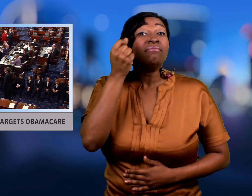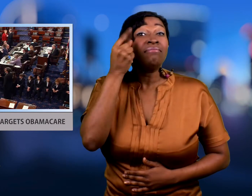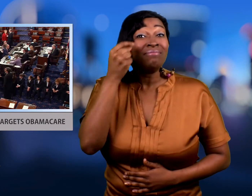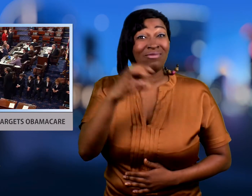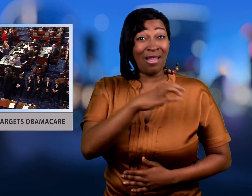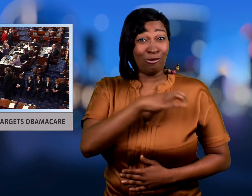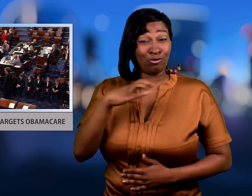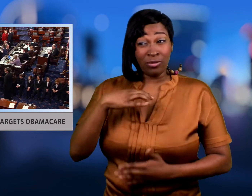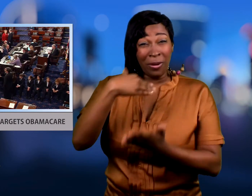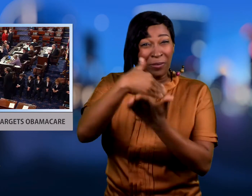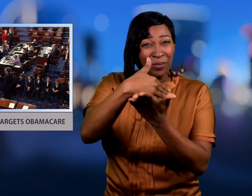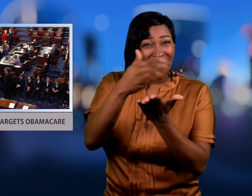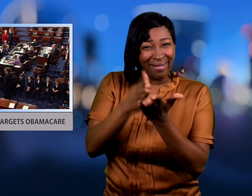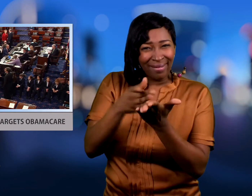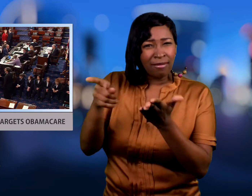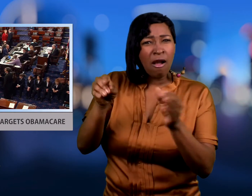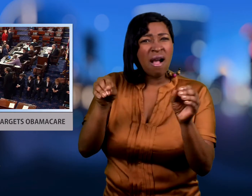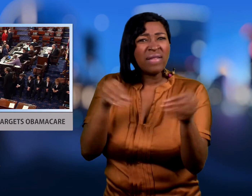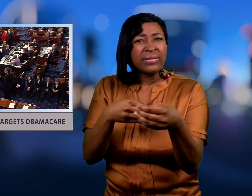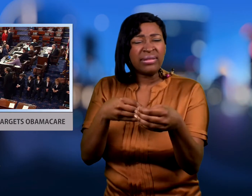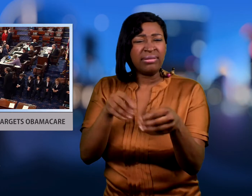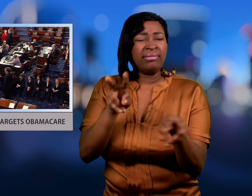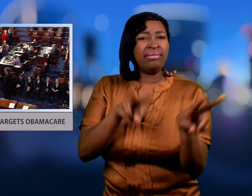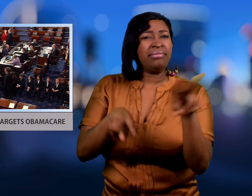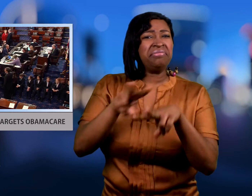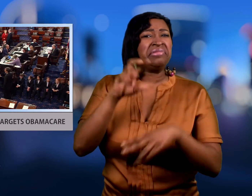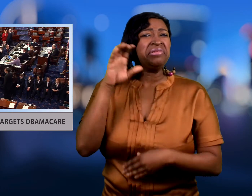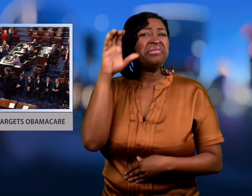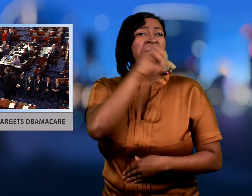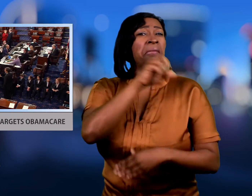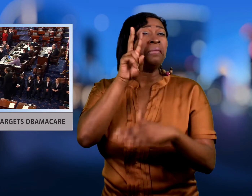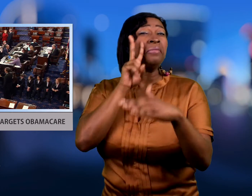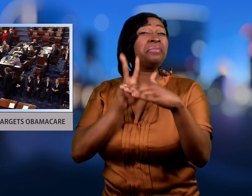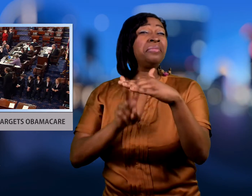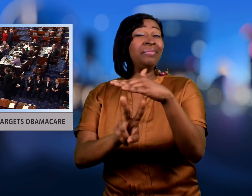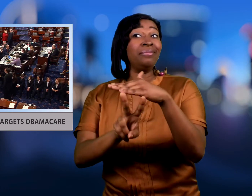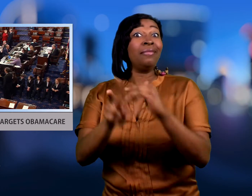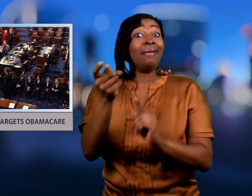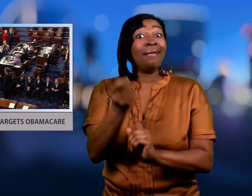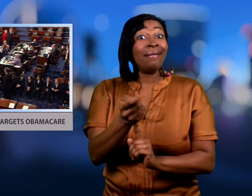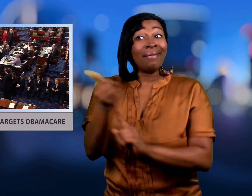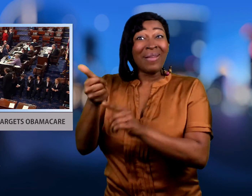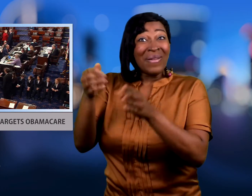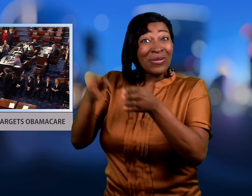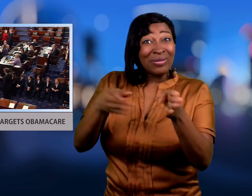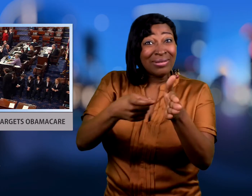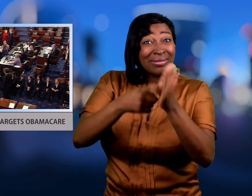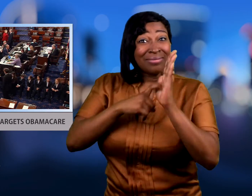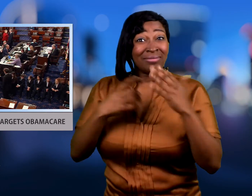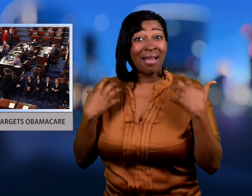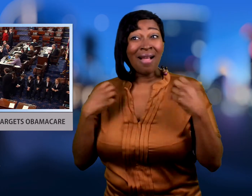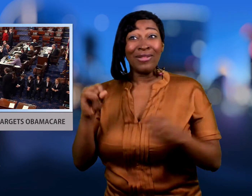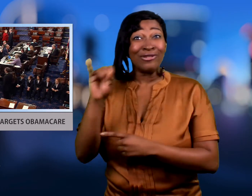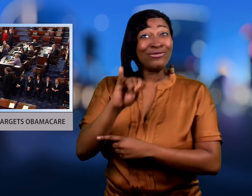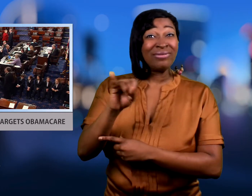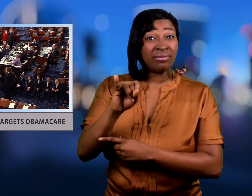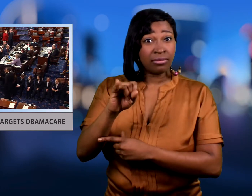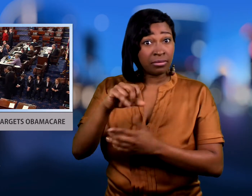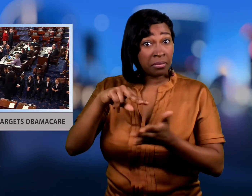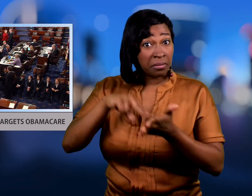Congressional Budget Office estimates that repealing the mandate would also result in